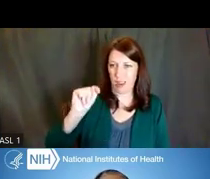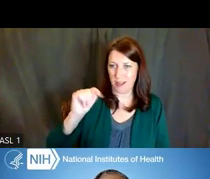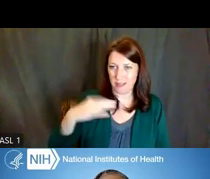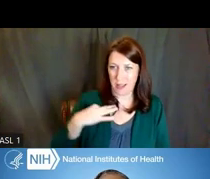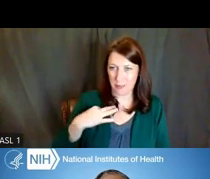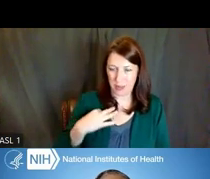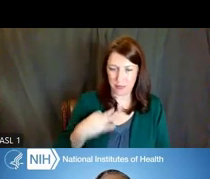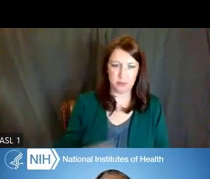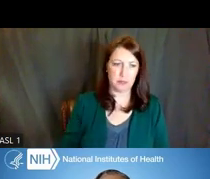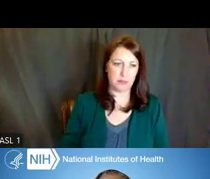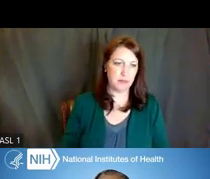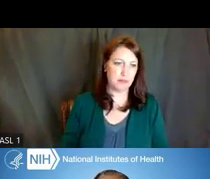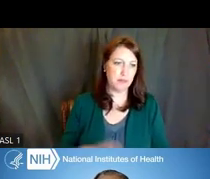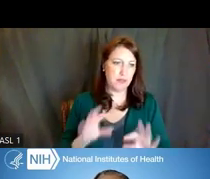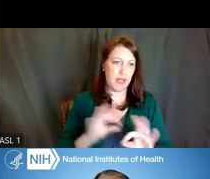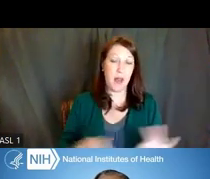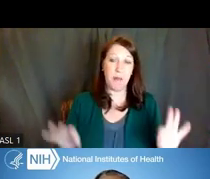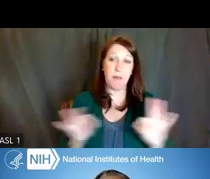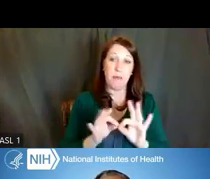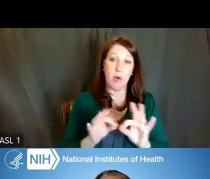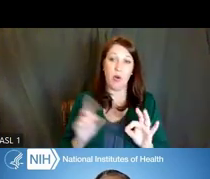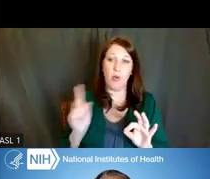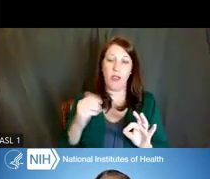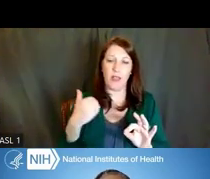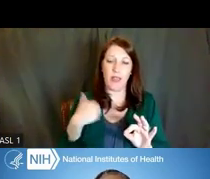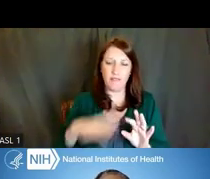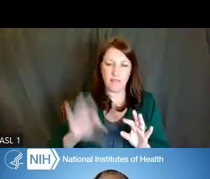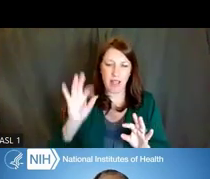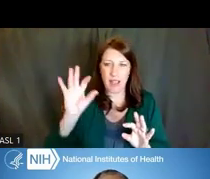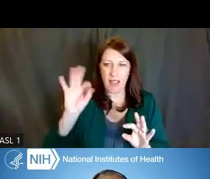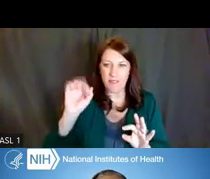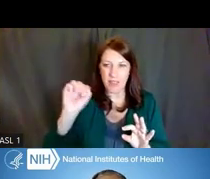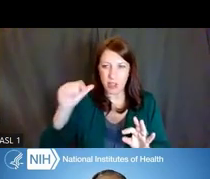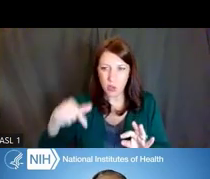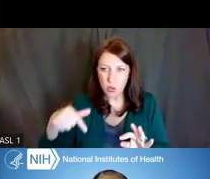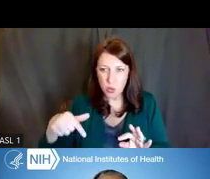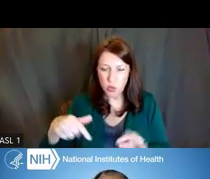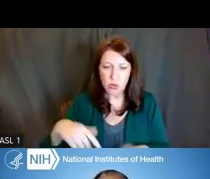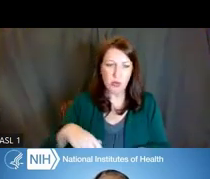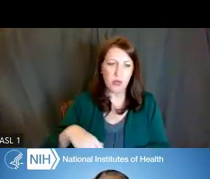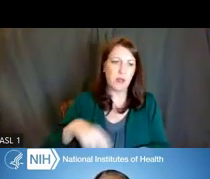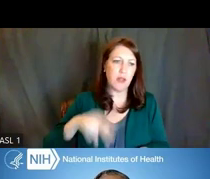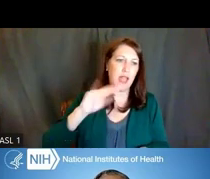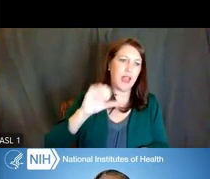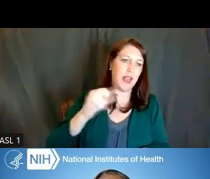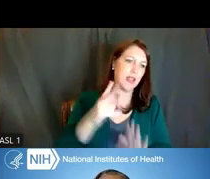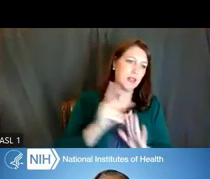Important sites where we have FAQs written, as well as NIH policies, some policy updates,